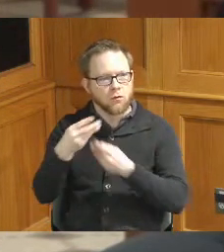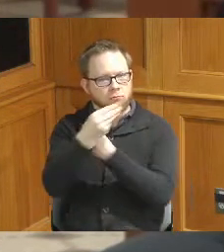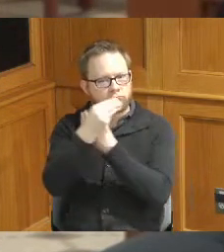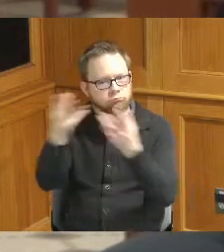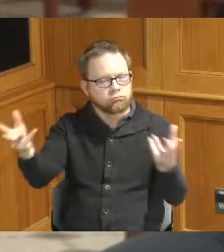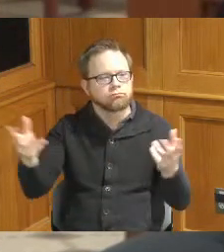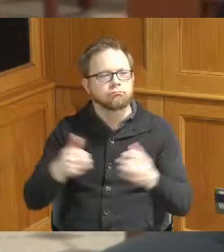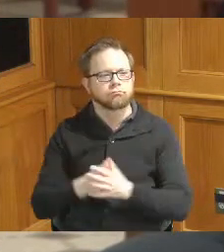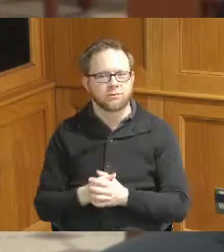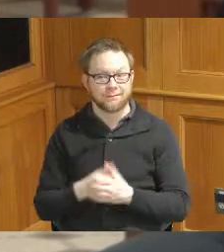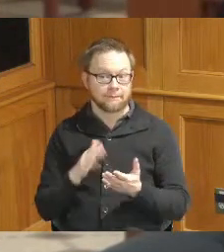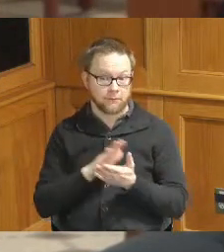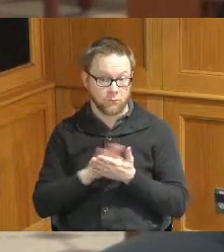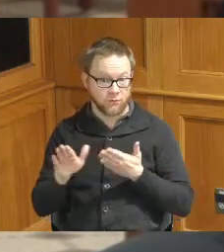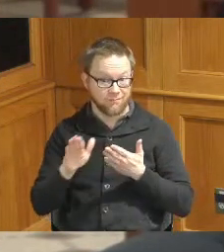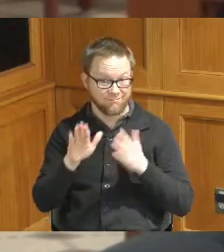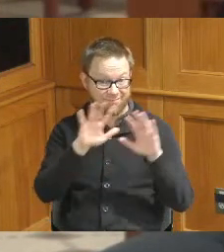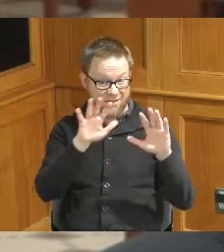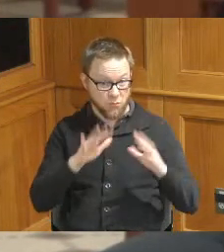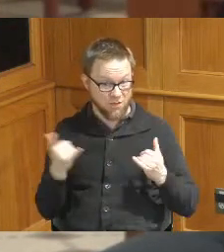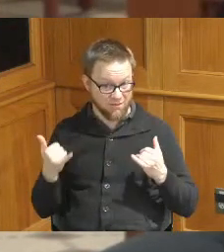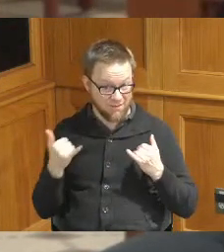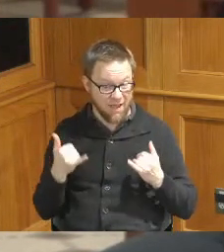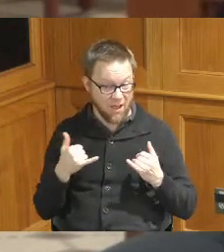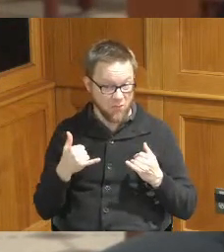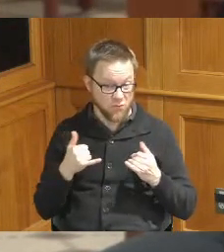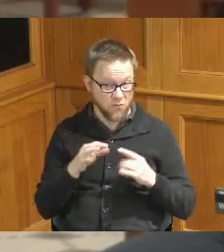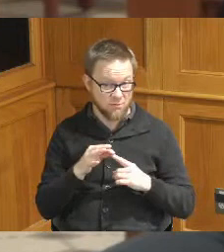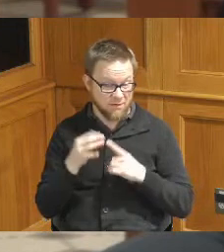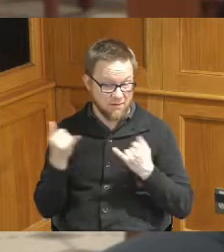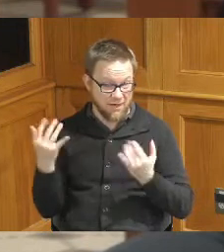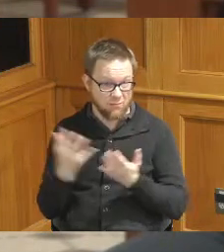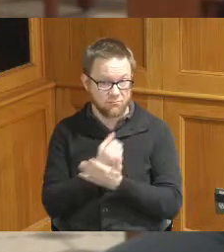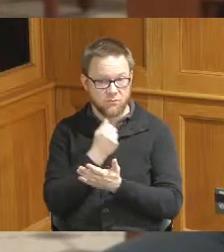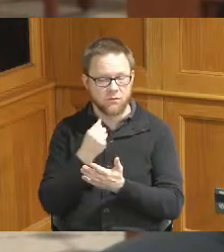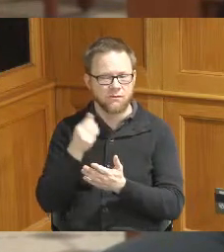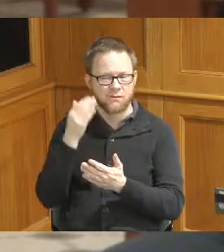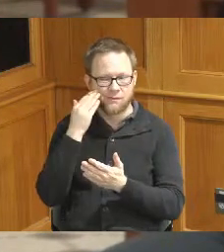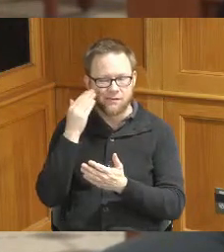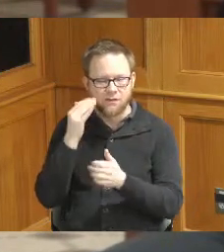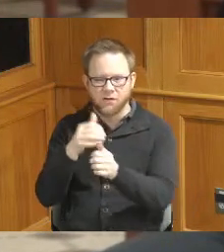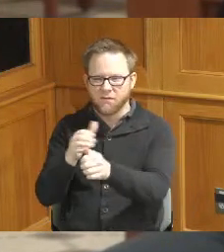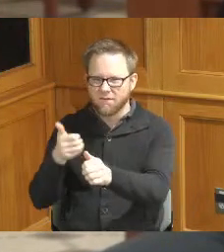some of this nicer weather really just letting people know to avoid recreation in the Lower